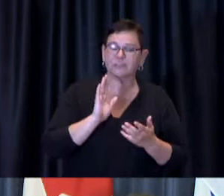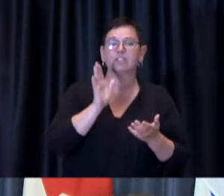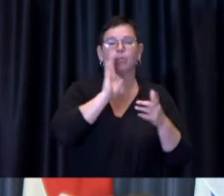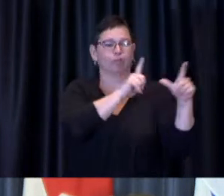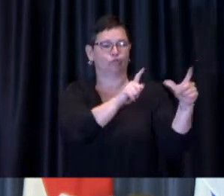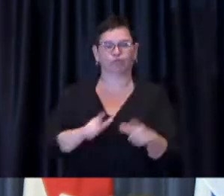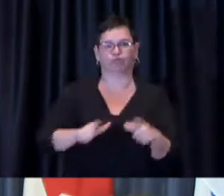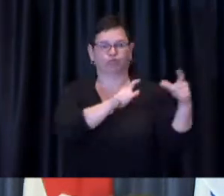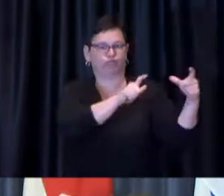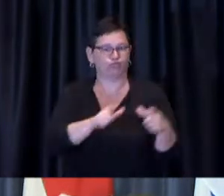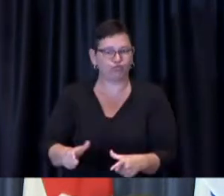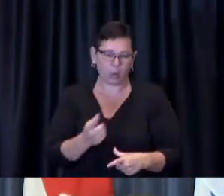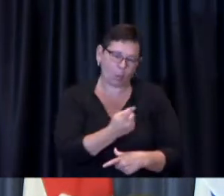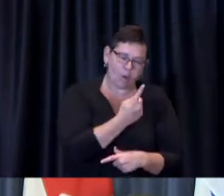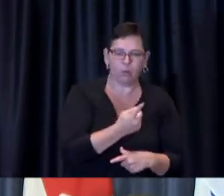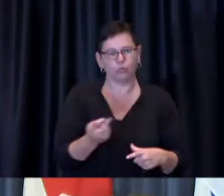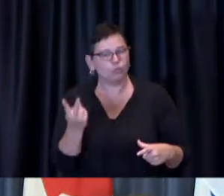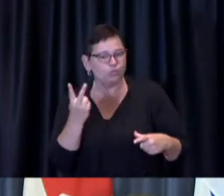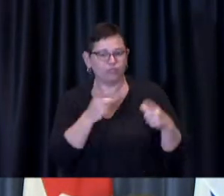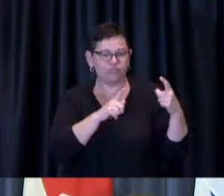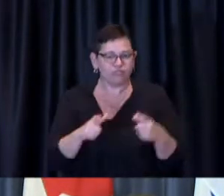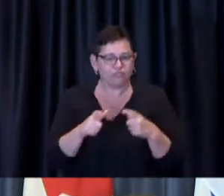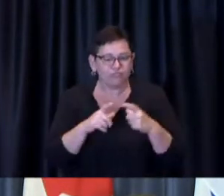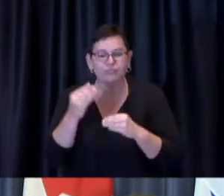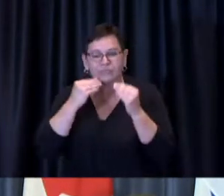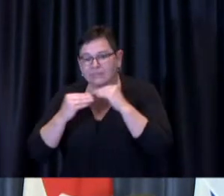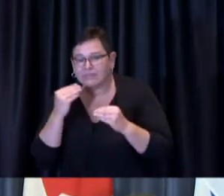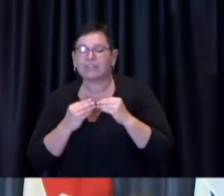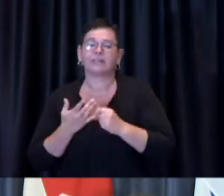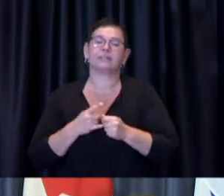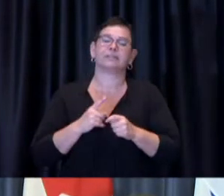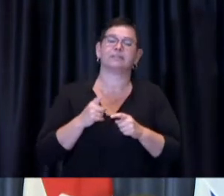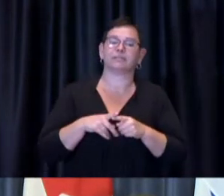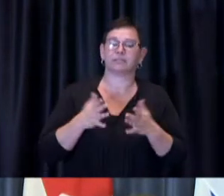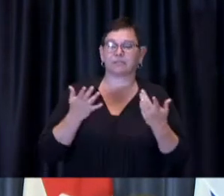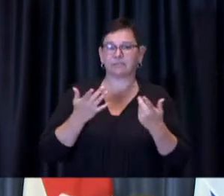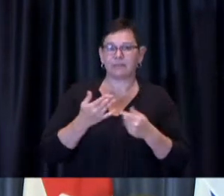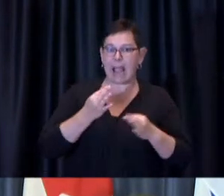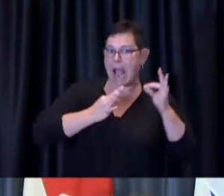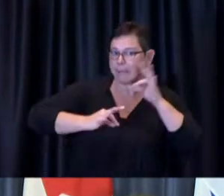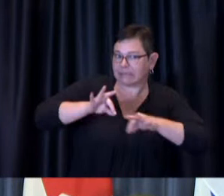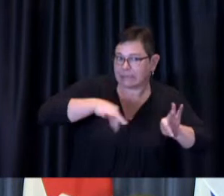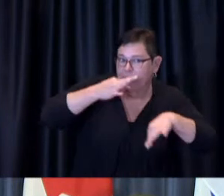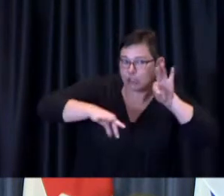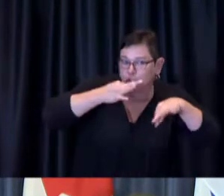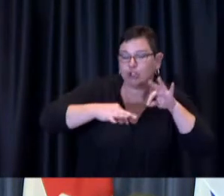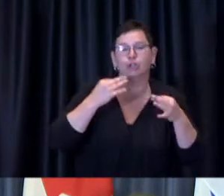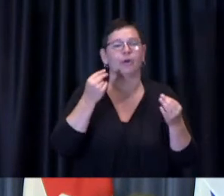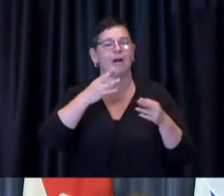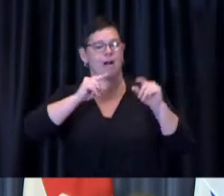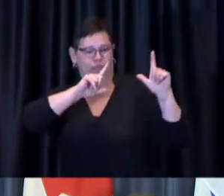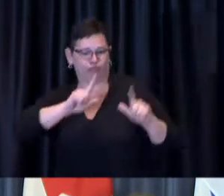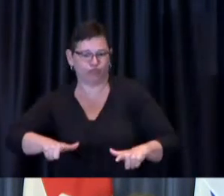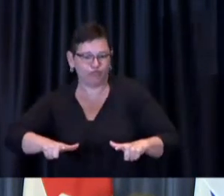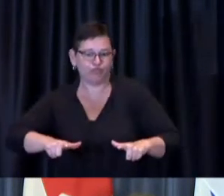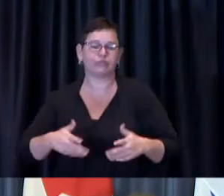consisting of a main dish either an appetizer or dessert. Restaurant operators will also be able to choose the price of their feature menus